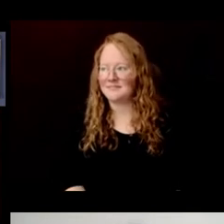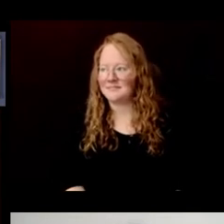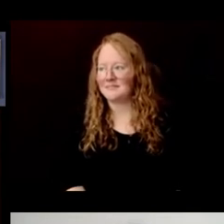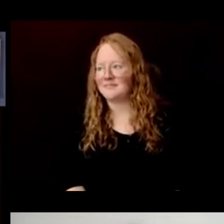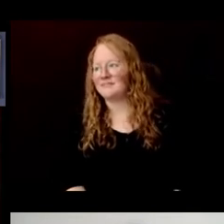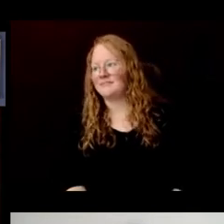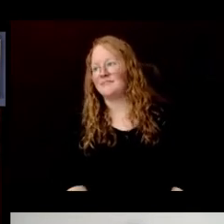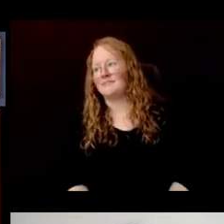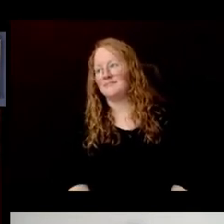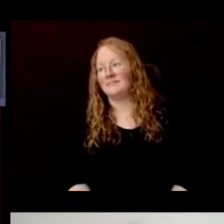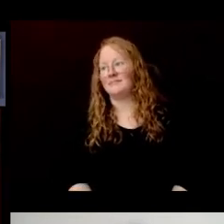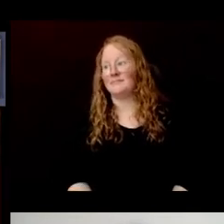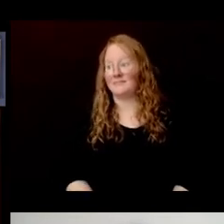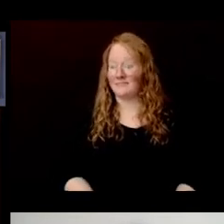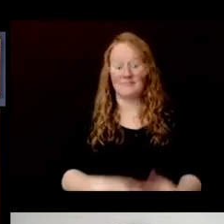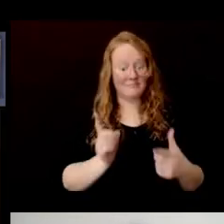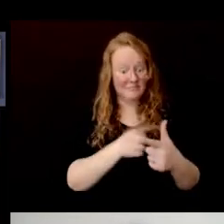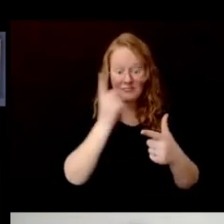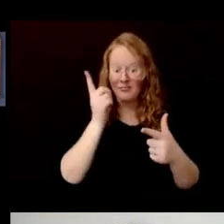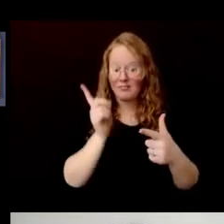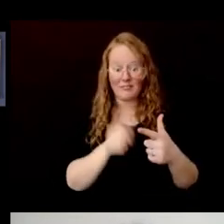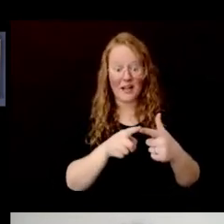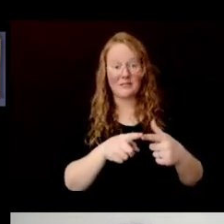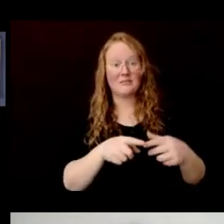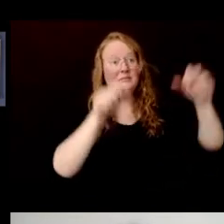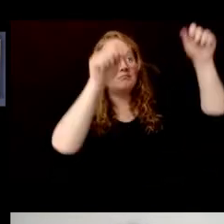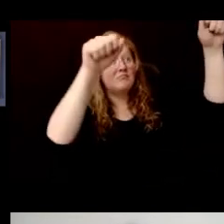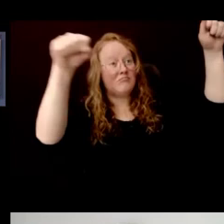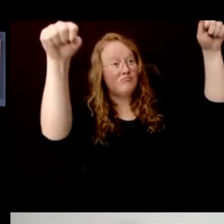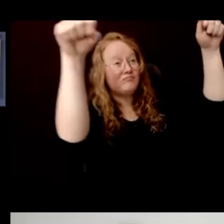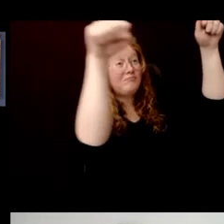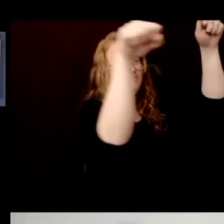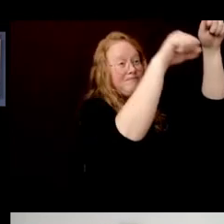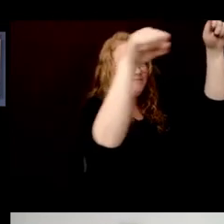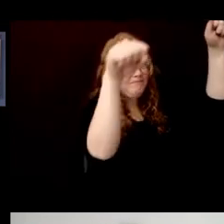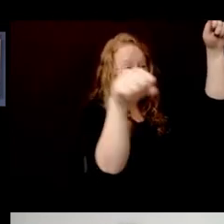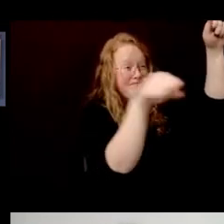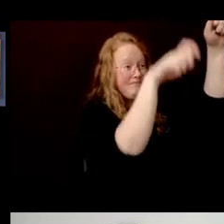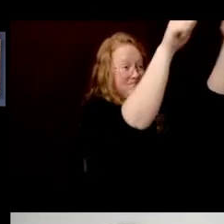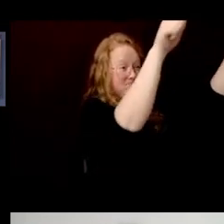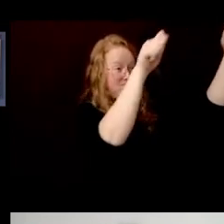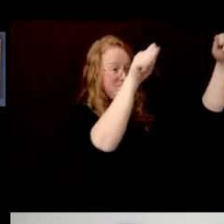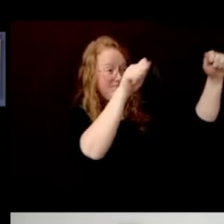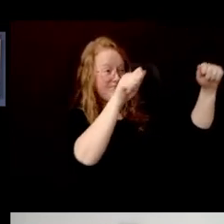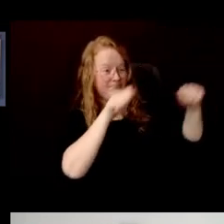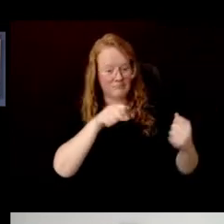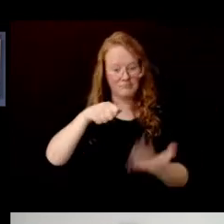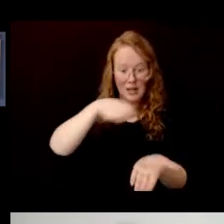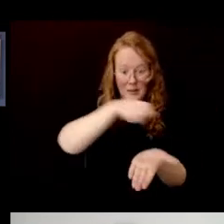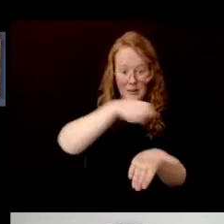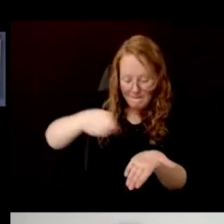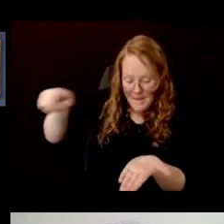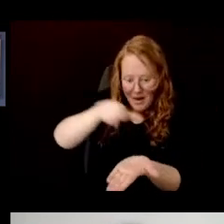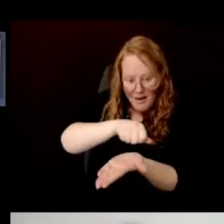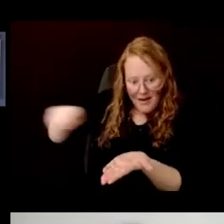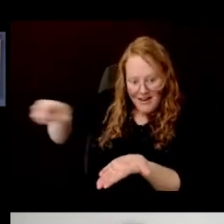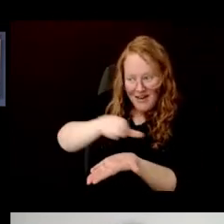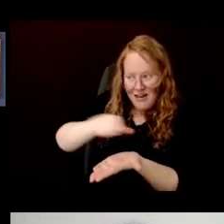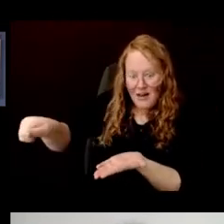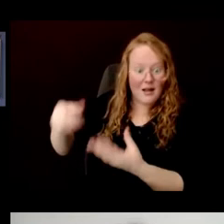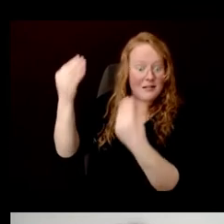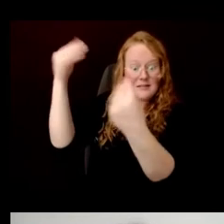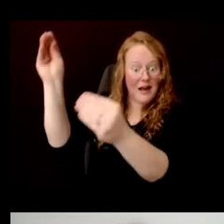Then you can scrape away the short stacks of dó paper and peel them apart and sell them for whatever they will be used next.